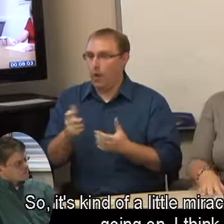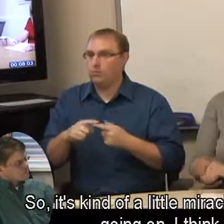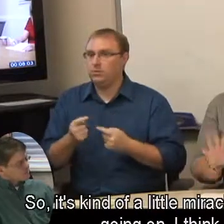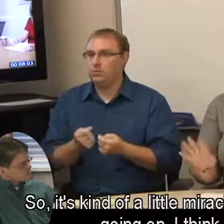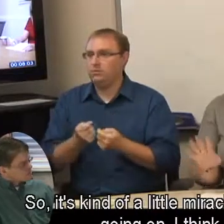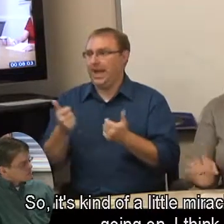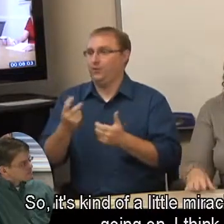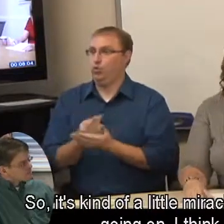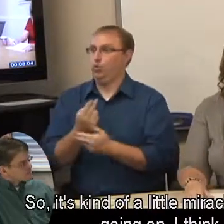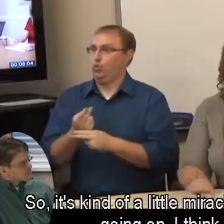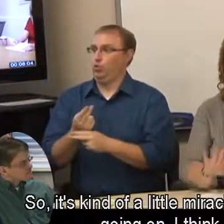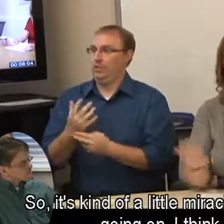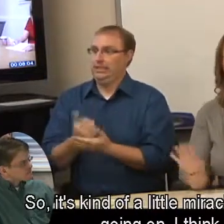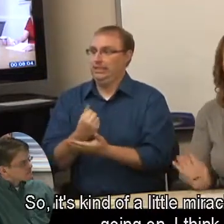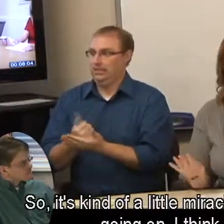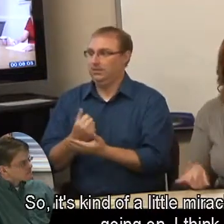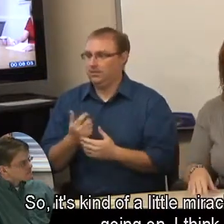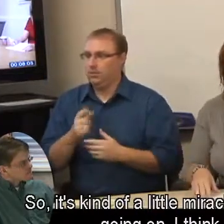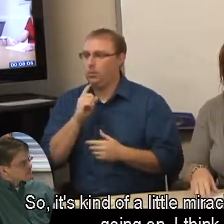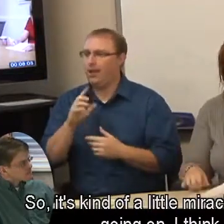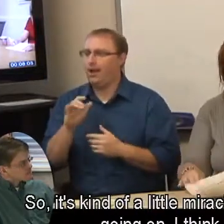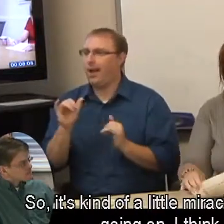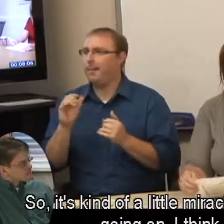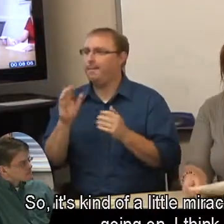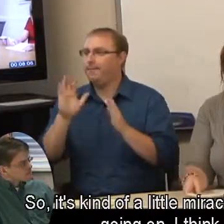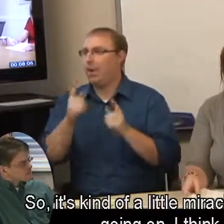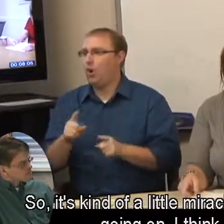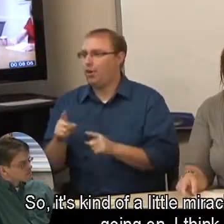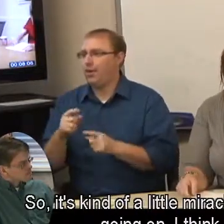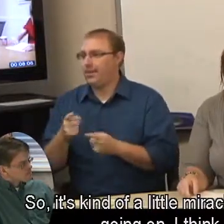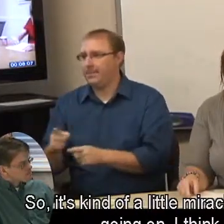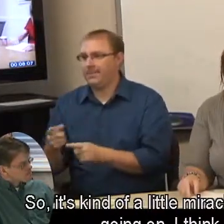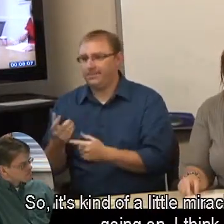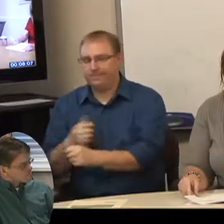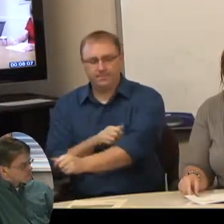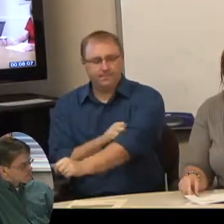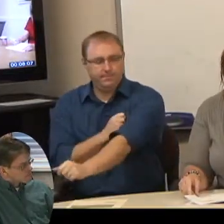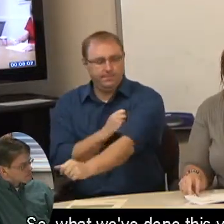So, it's kind of a little miracle situation going on, I think.